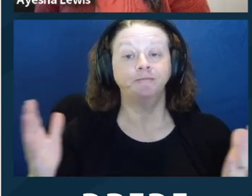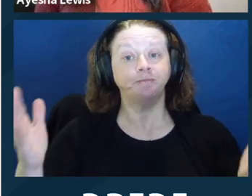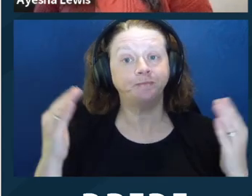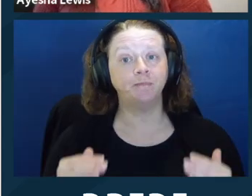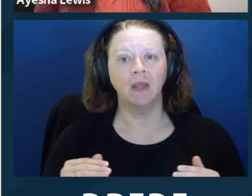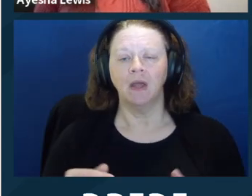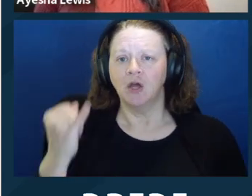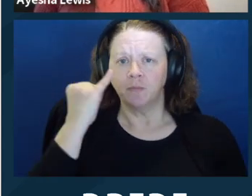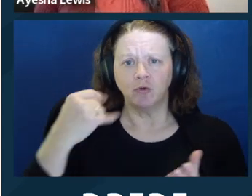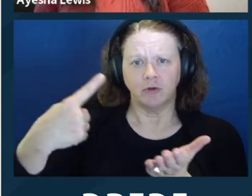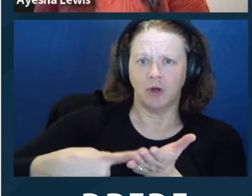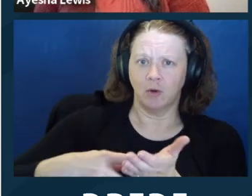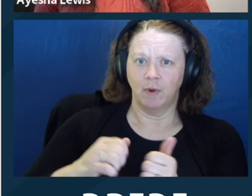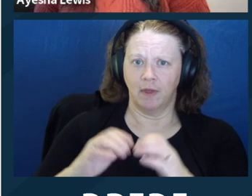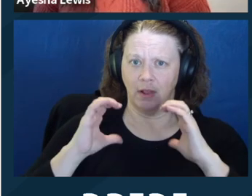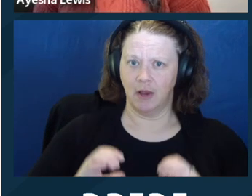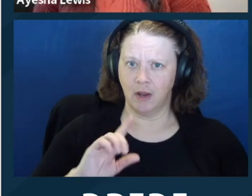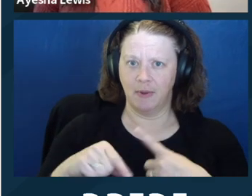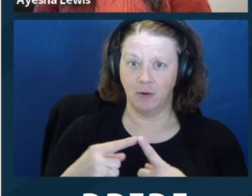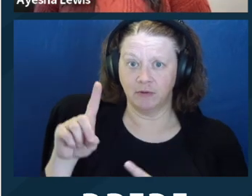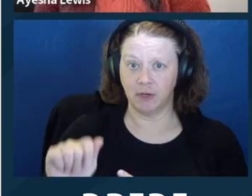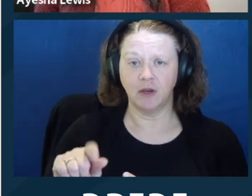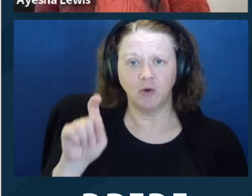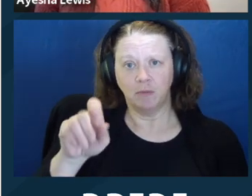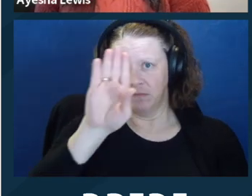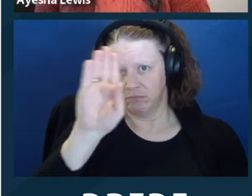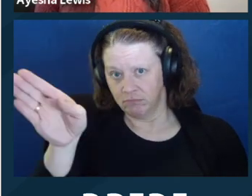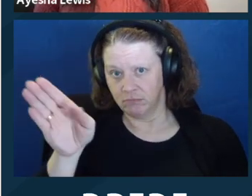whether or not they self identify as such, they view their disabilities as an everyday